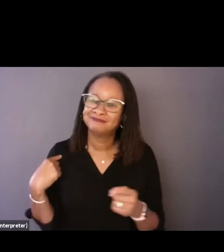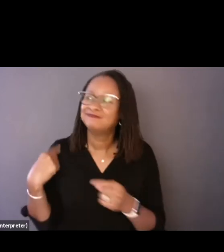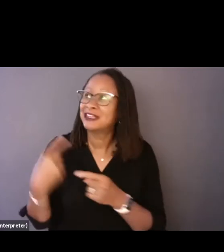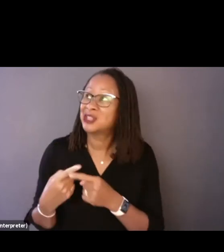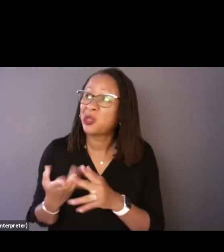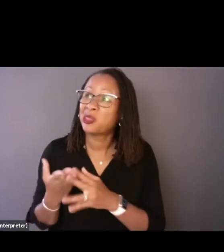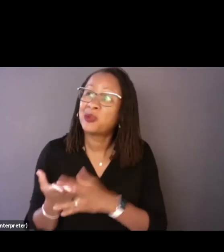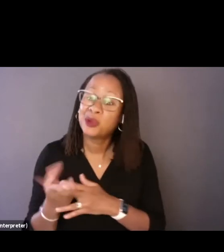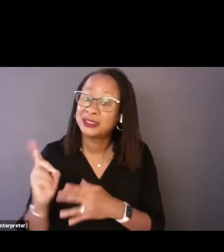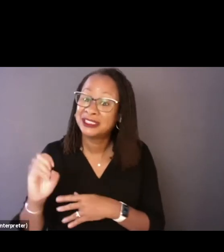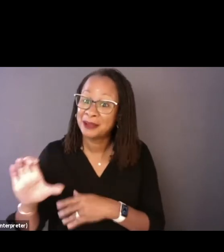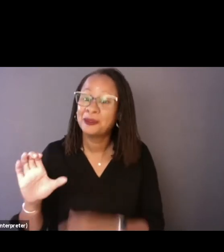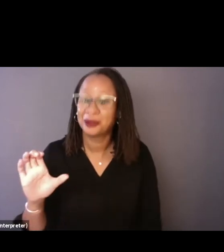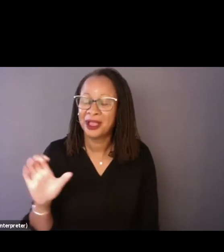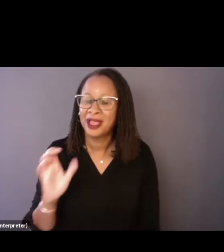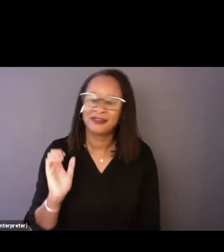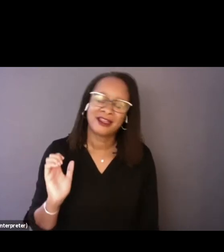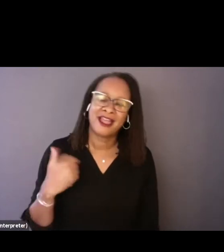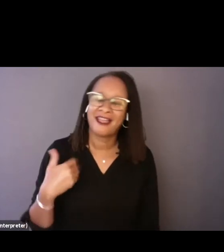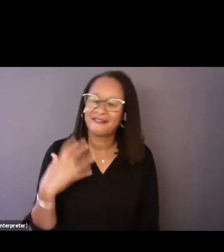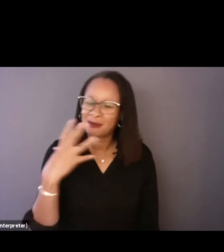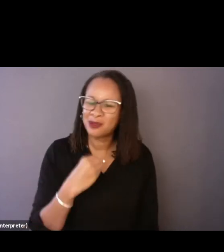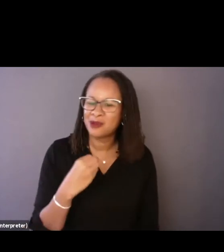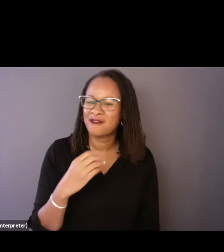All of them have lovely moderated Q&As like this one.